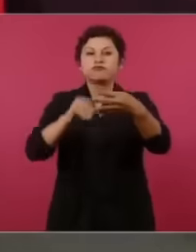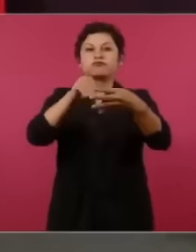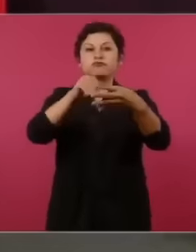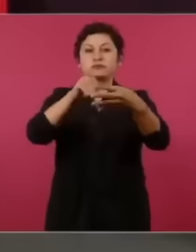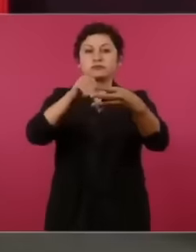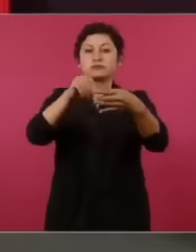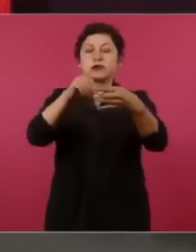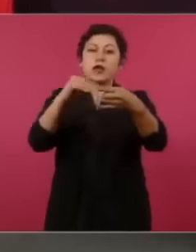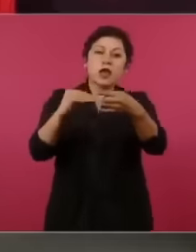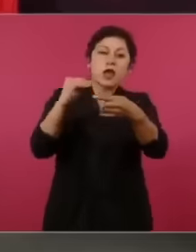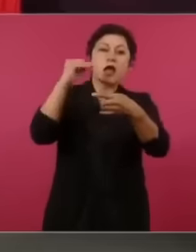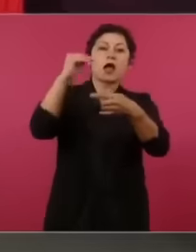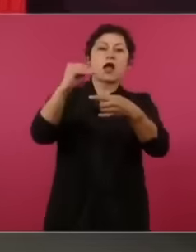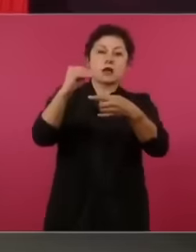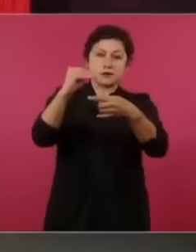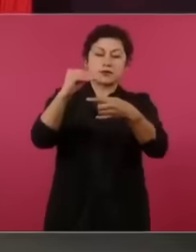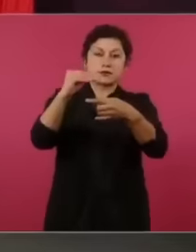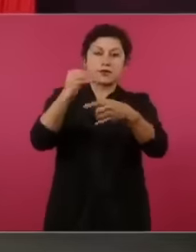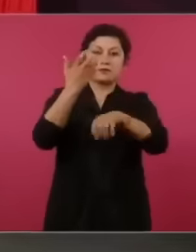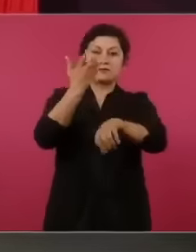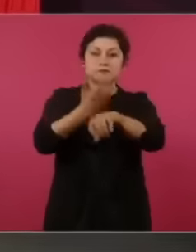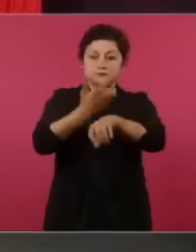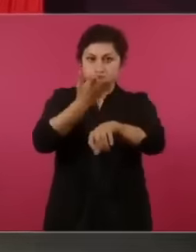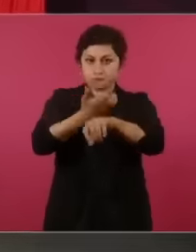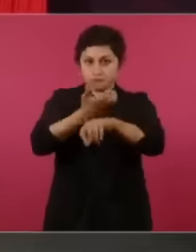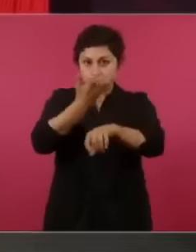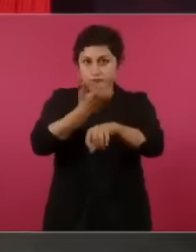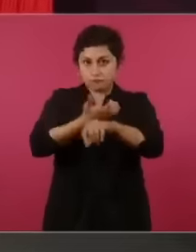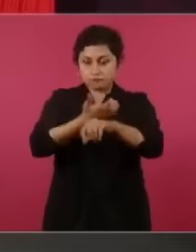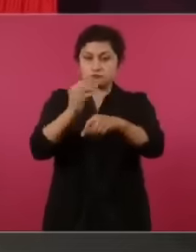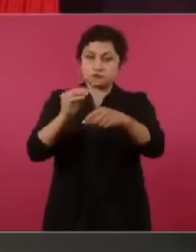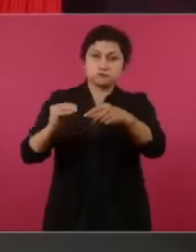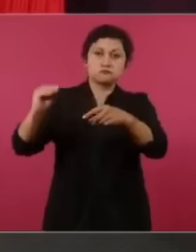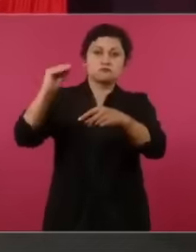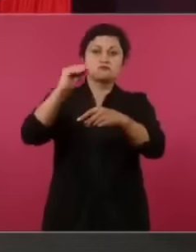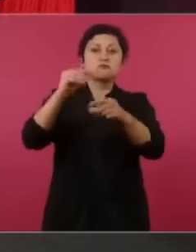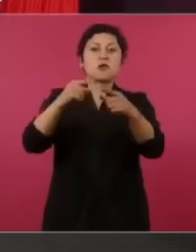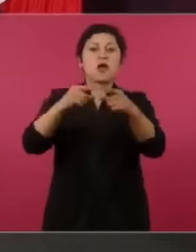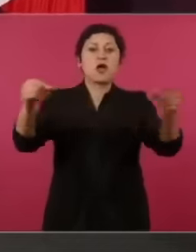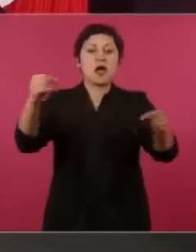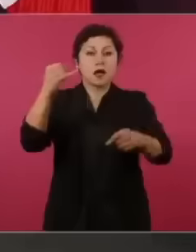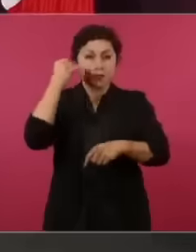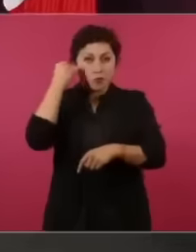Japan and